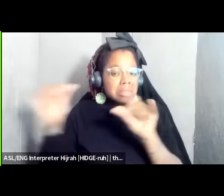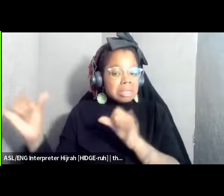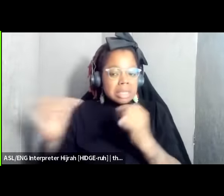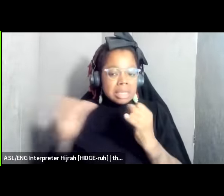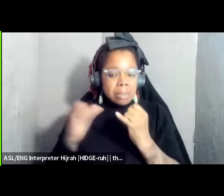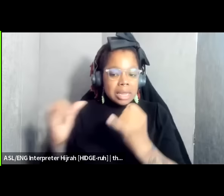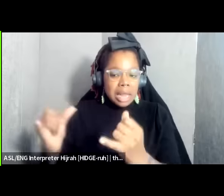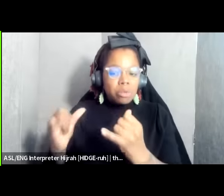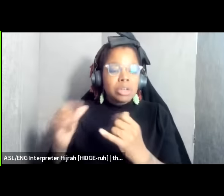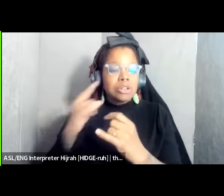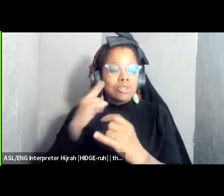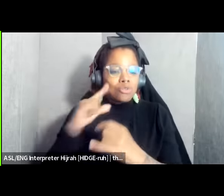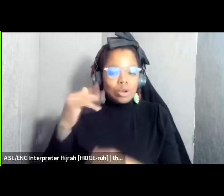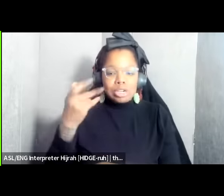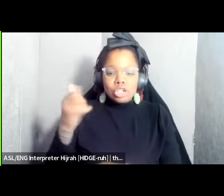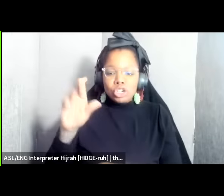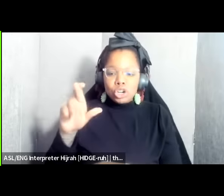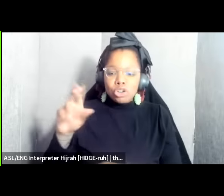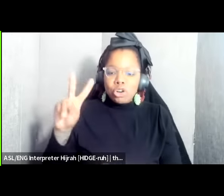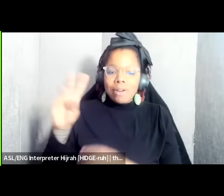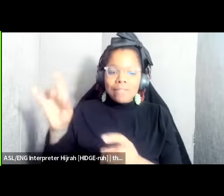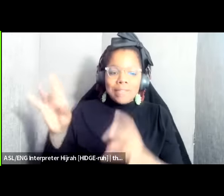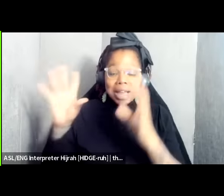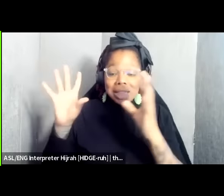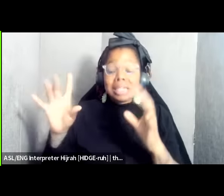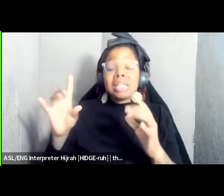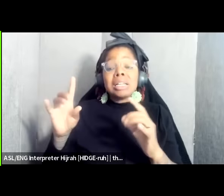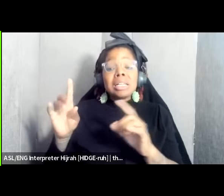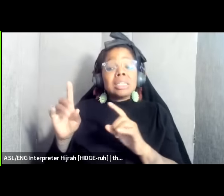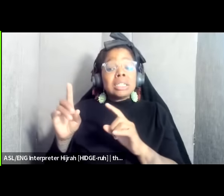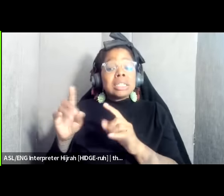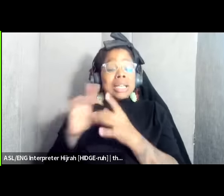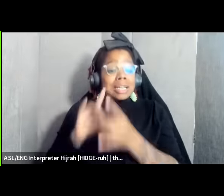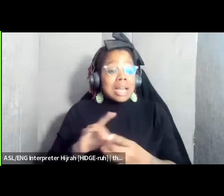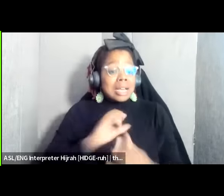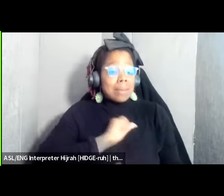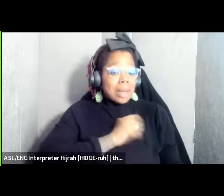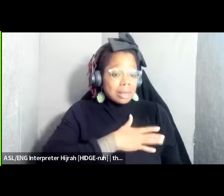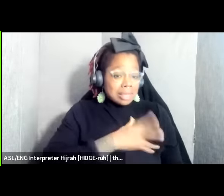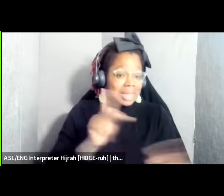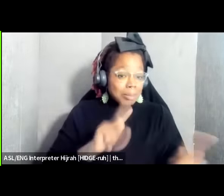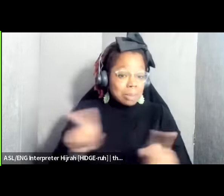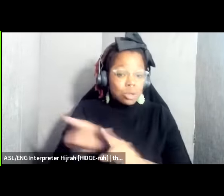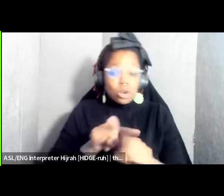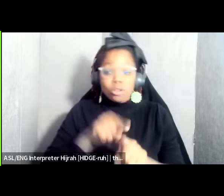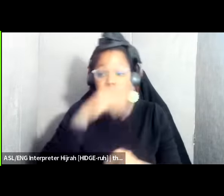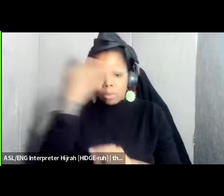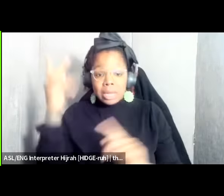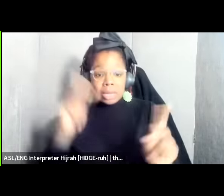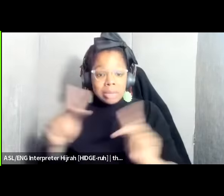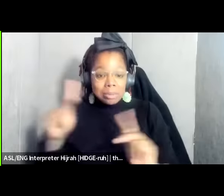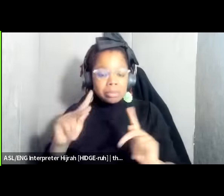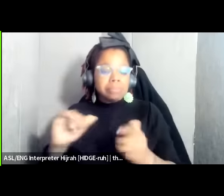is inflicted on us as Palestinian people and as black folks and how the painting of Palestinian